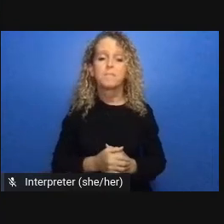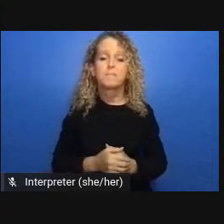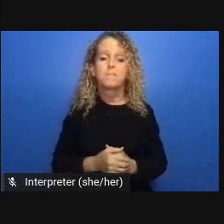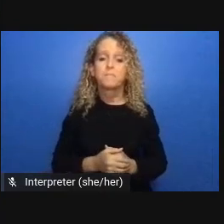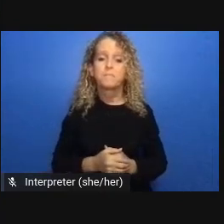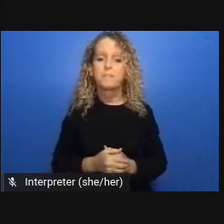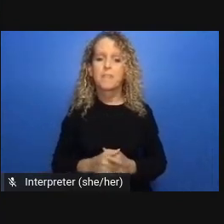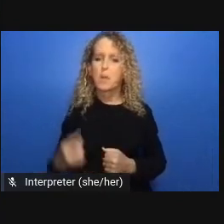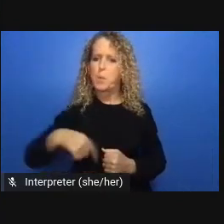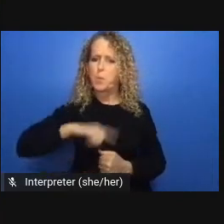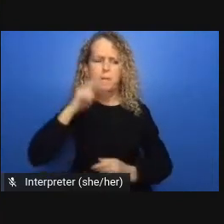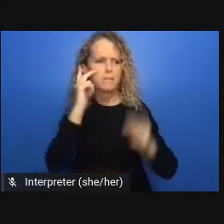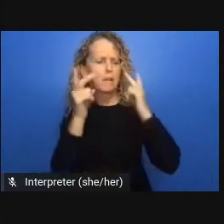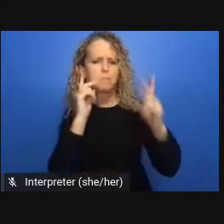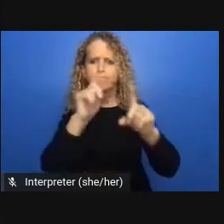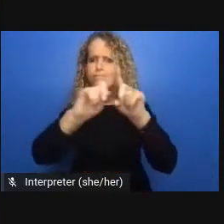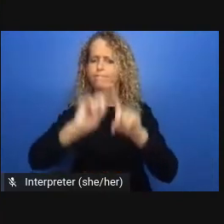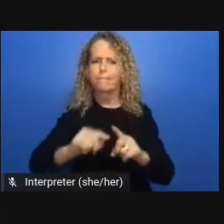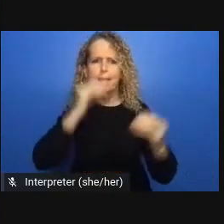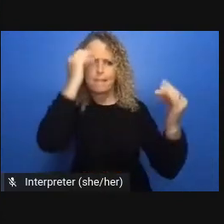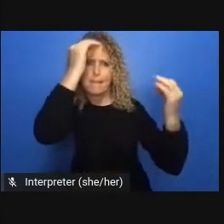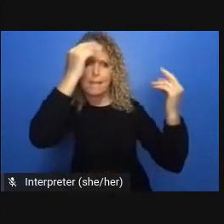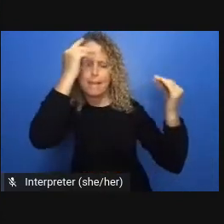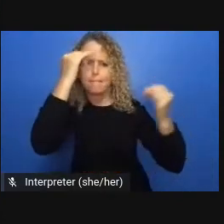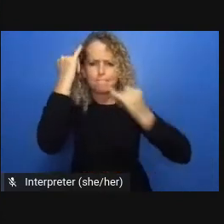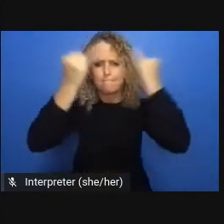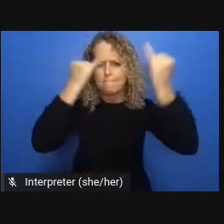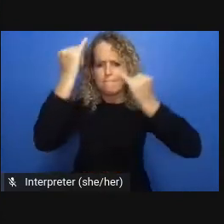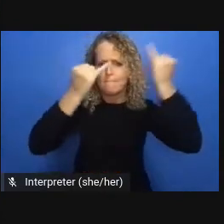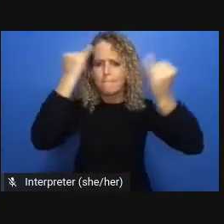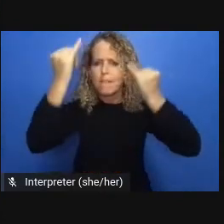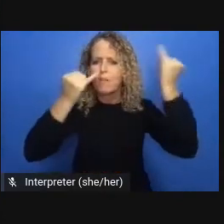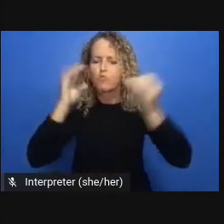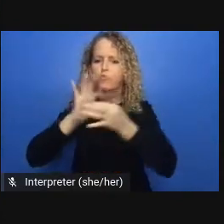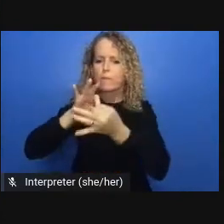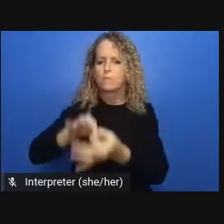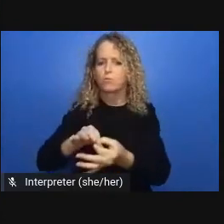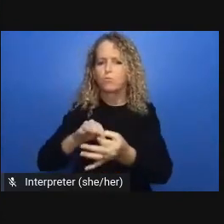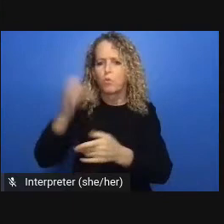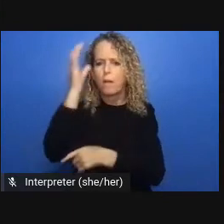systems of oppression and injustice need a multi-dimensional response but in other